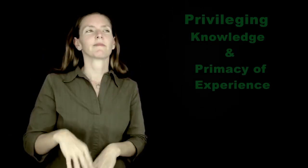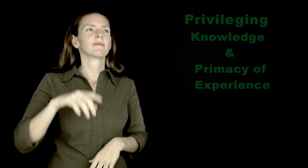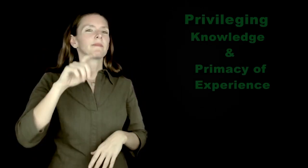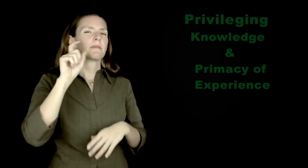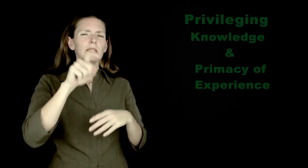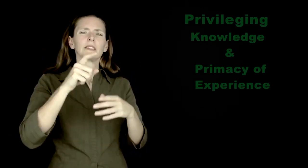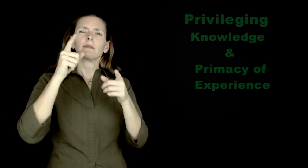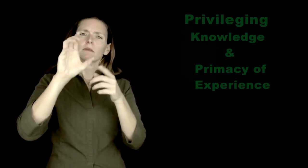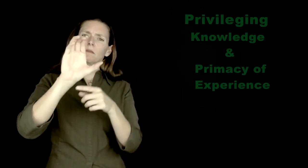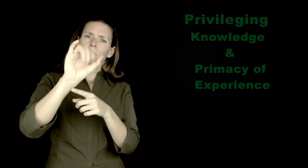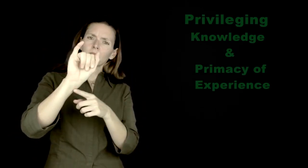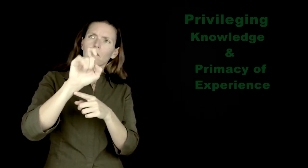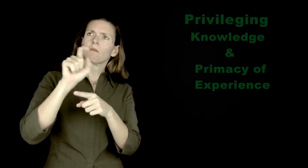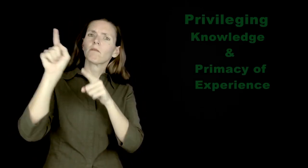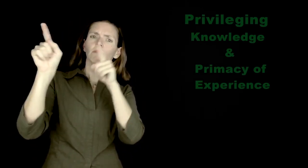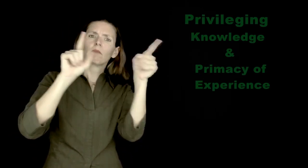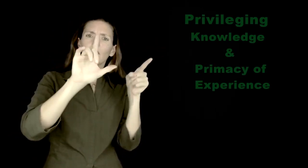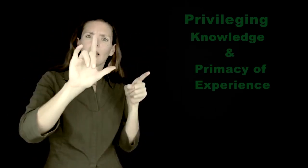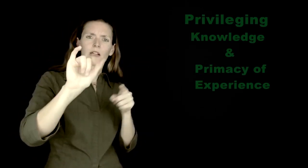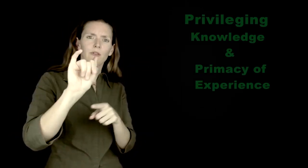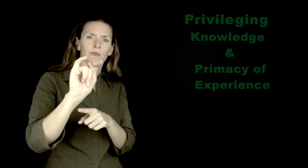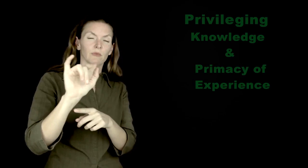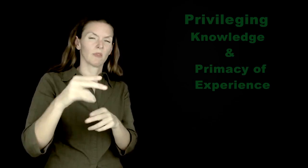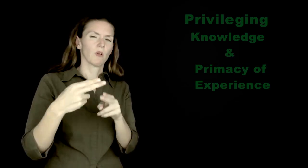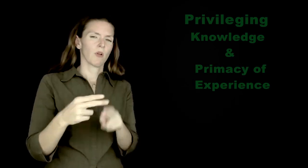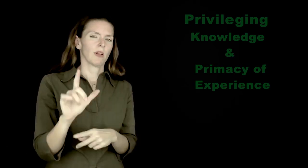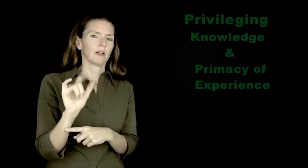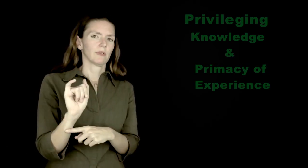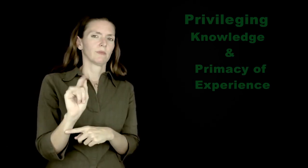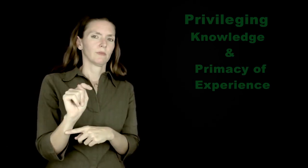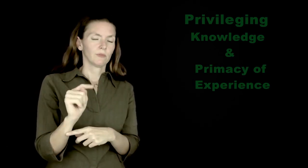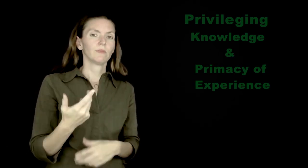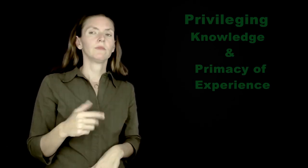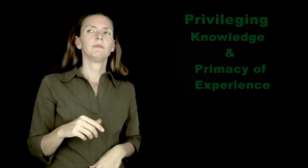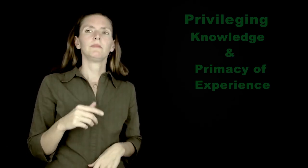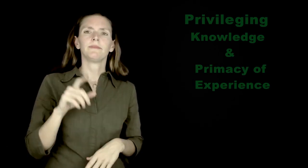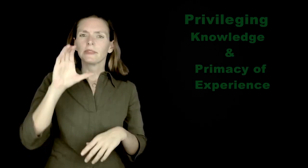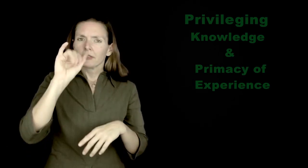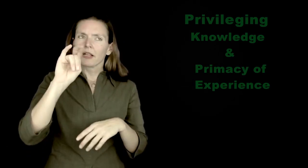Authors are expected to cite publications in their writing, also called citing the "literature".